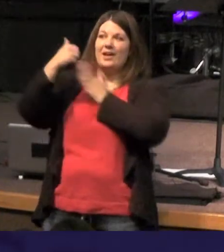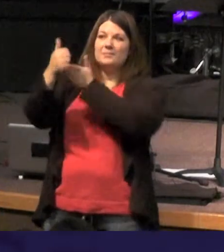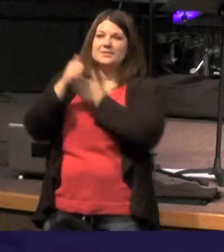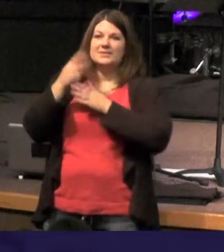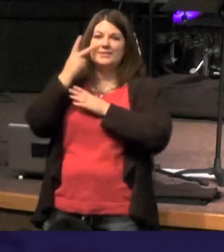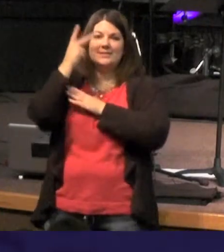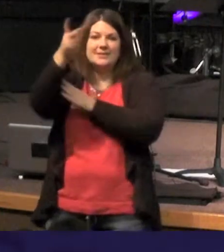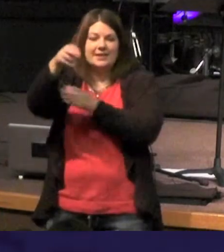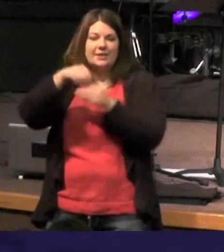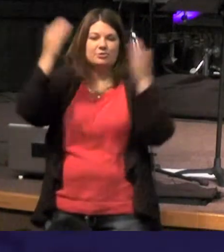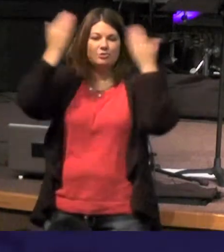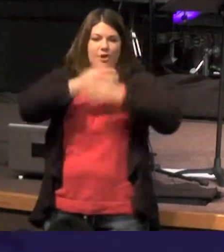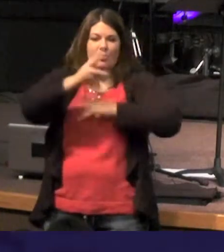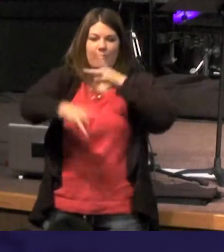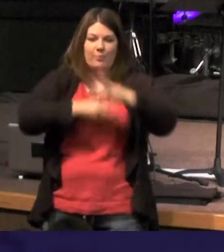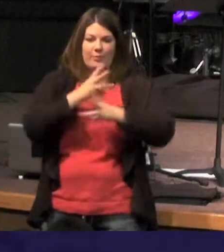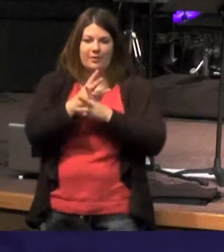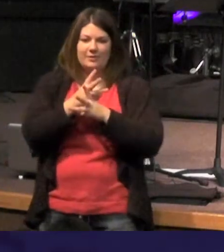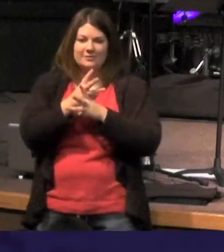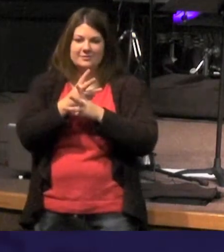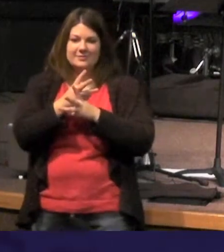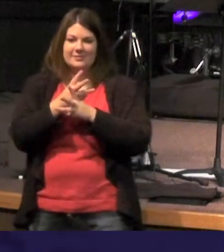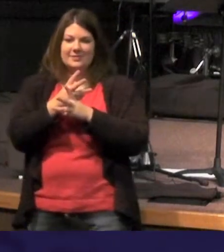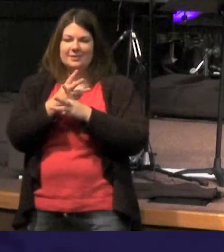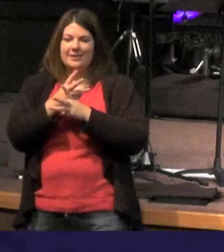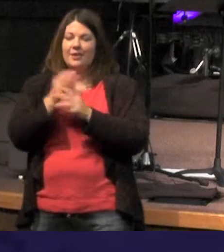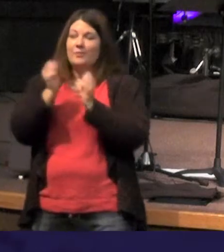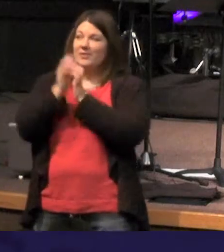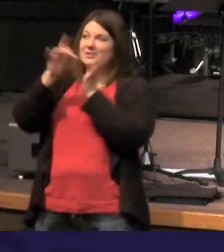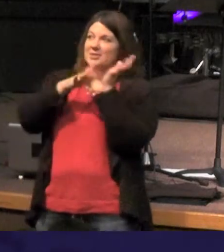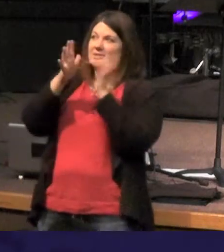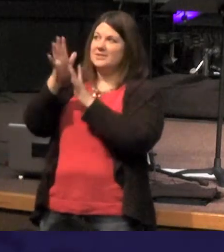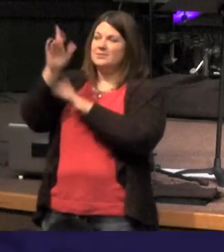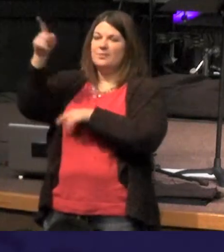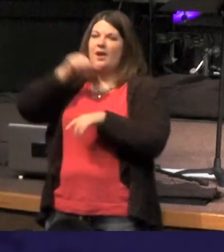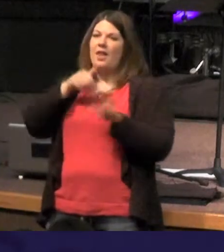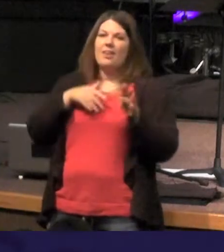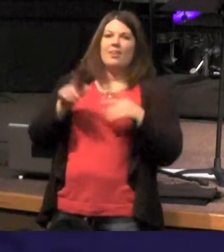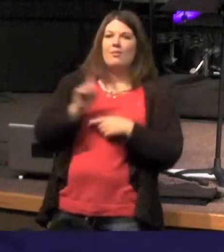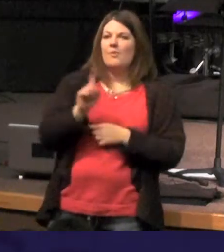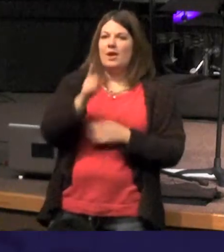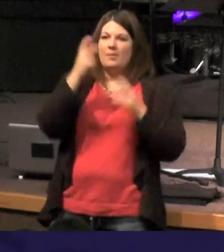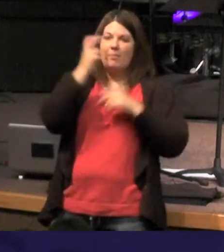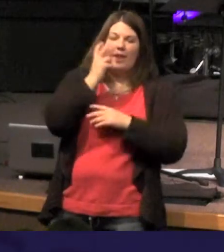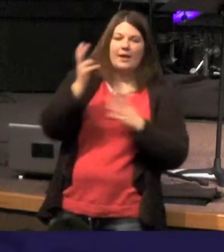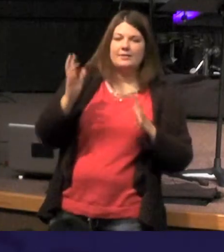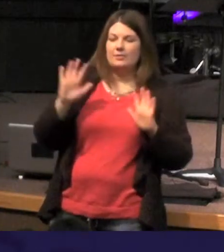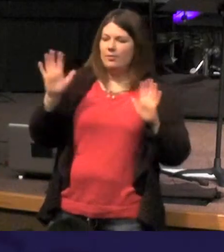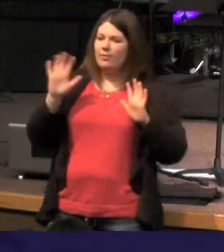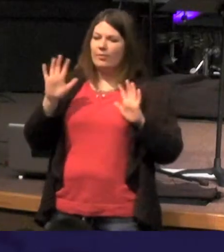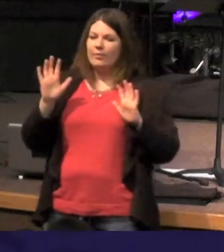with Jesus we can avoid walking blindly - with Jesus we realize that He can keep us from falling into sin He